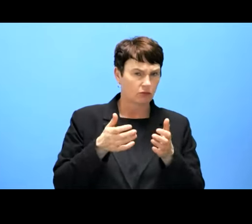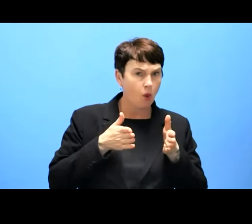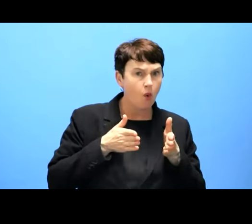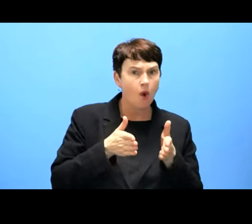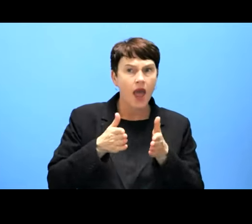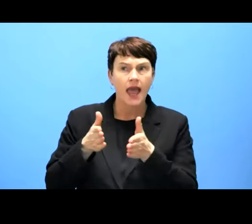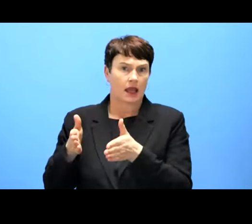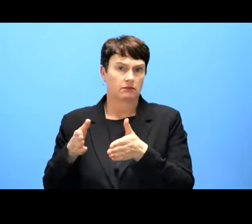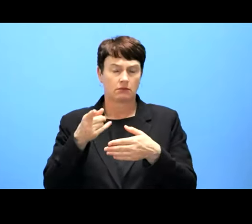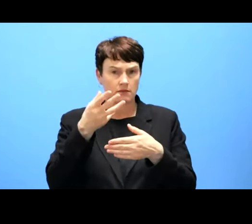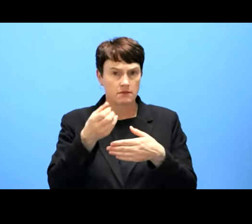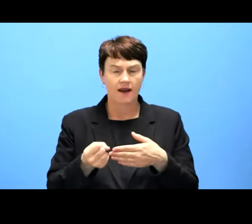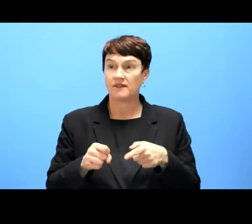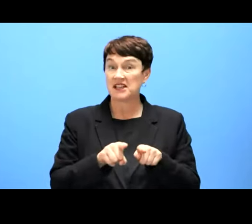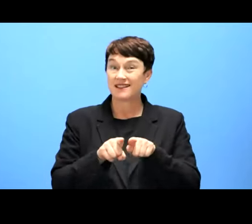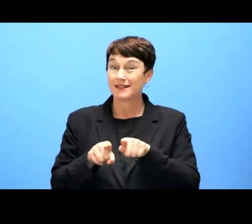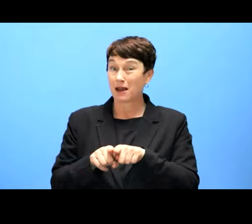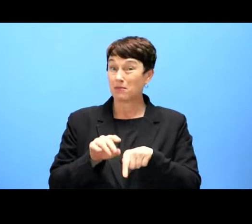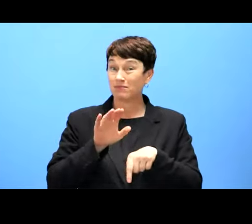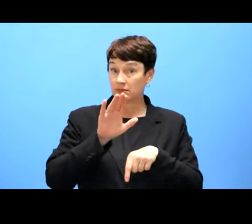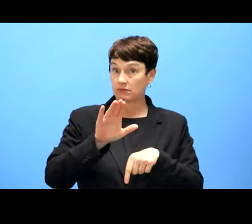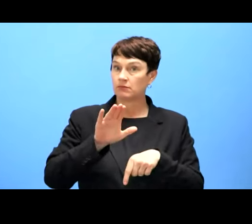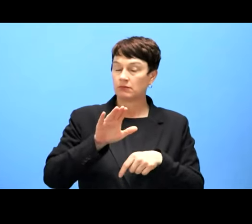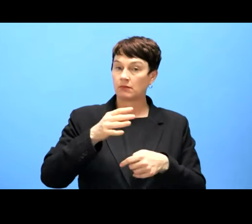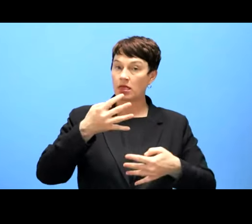collecting accessibility statement have been discussed with many other Member States,